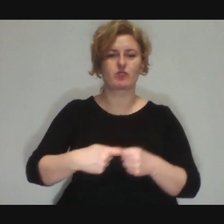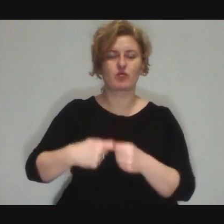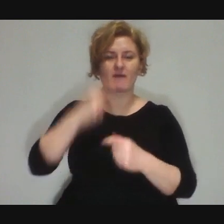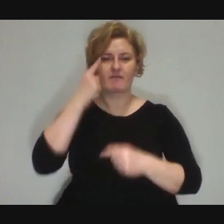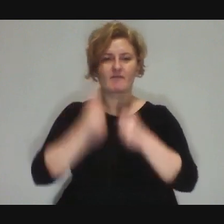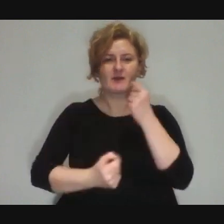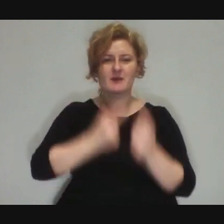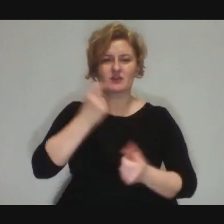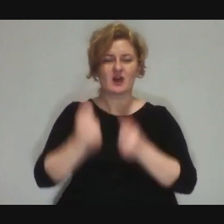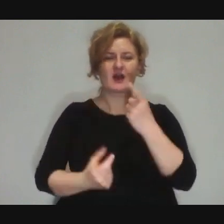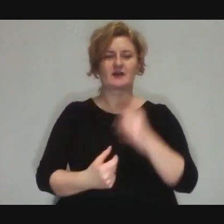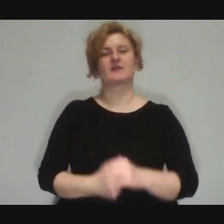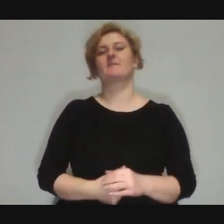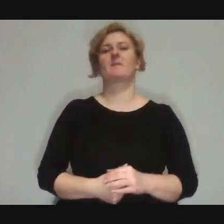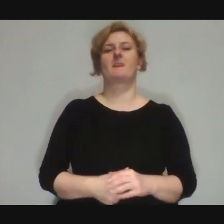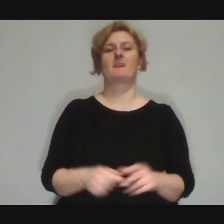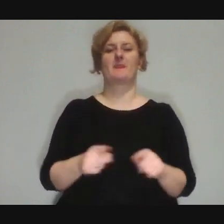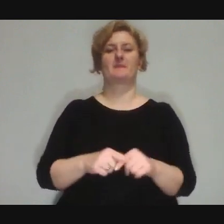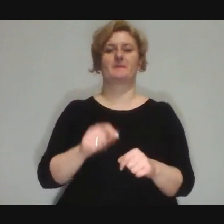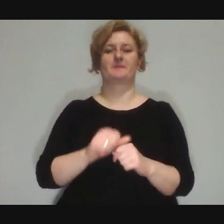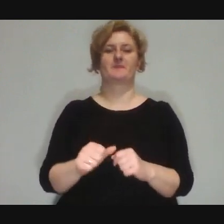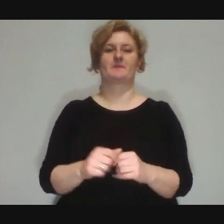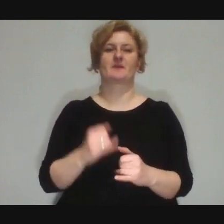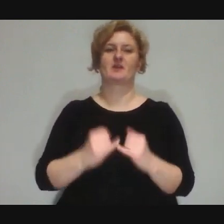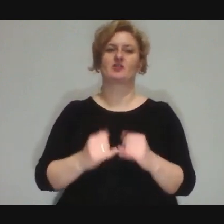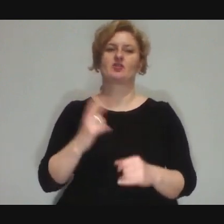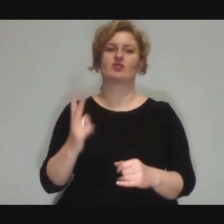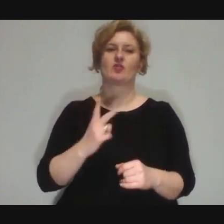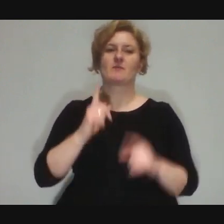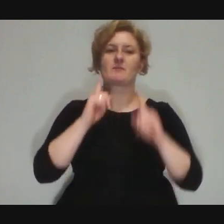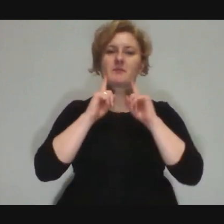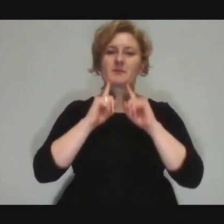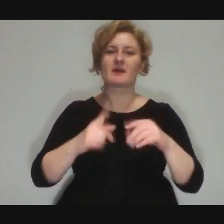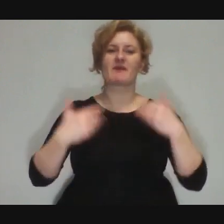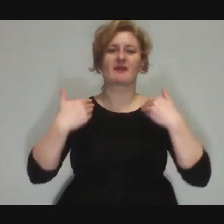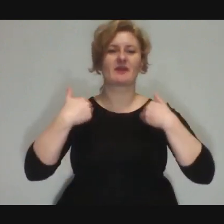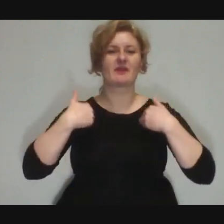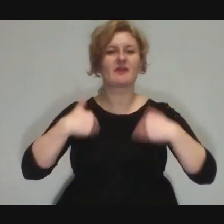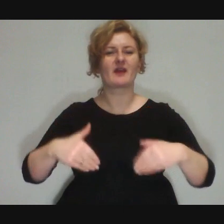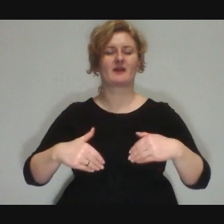and there's also the option that if someone really doesn't want to show their skills,